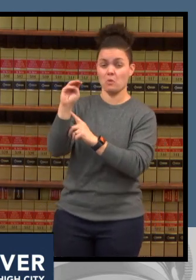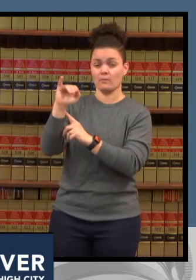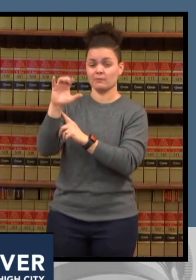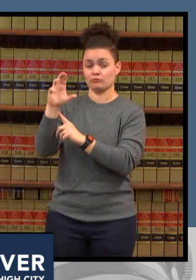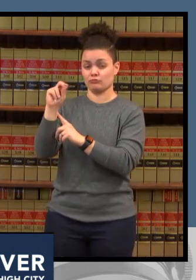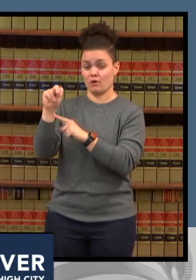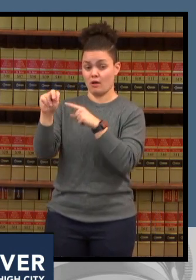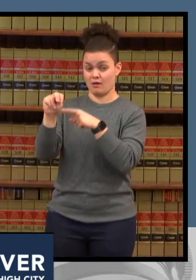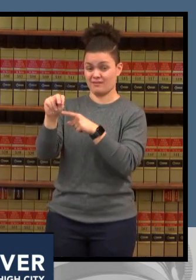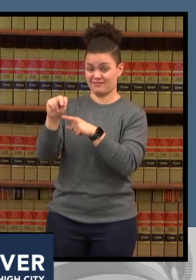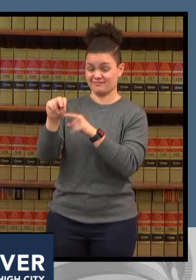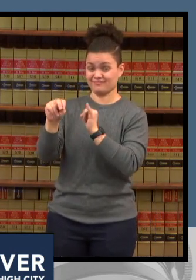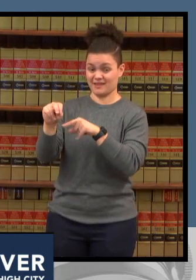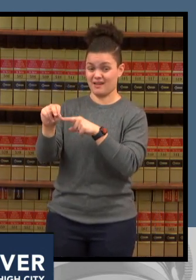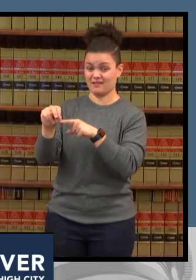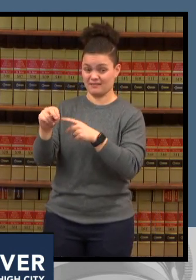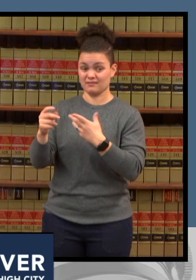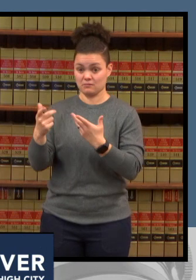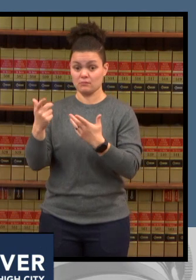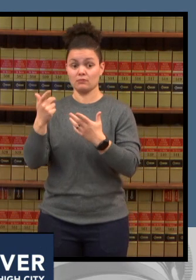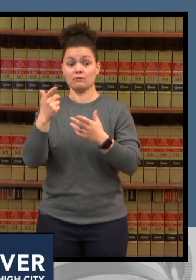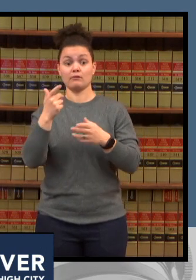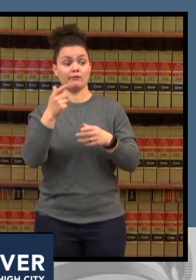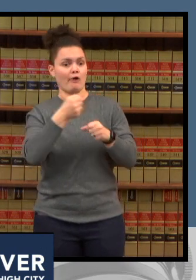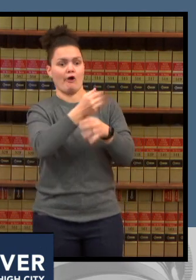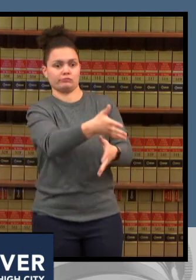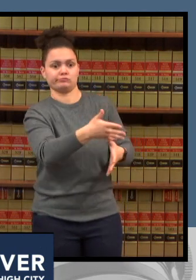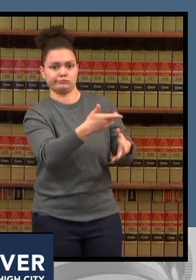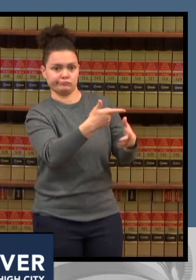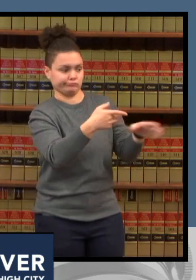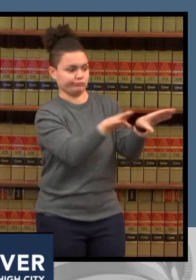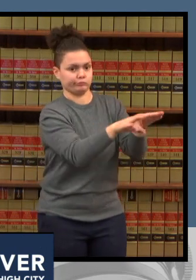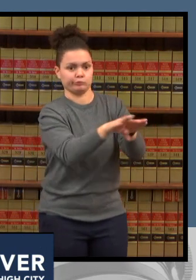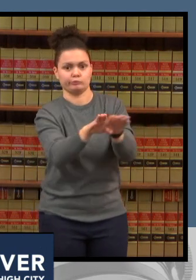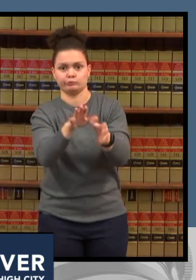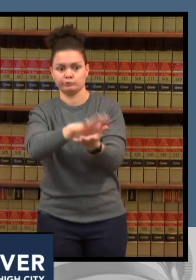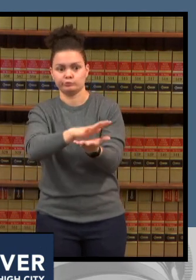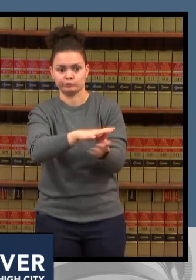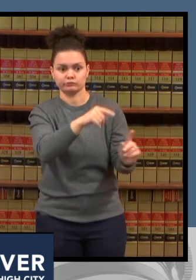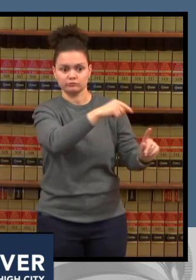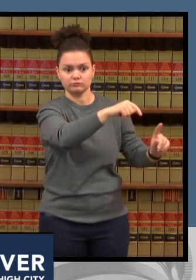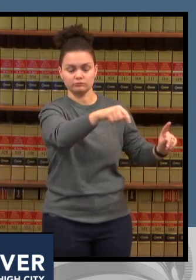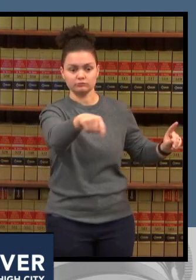school outbreaks amongst children outbreaks that could potentially lead to school closures